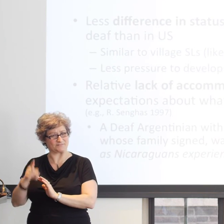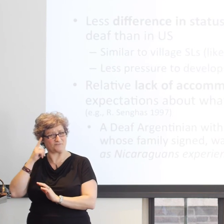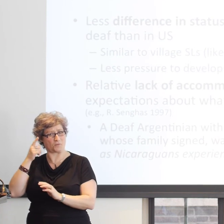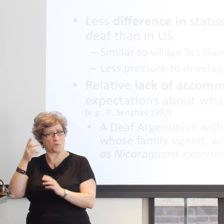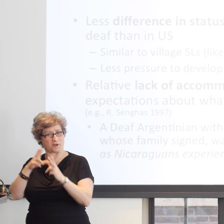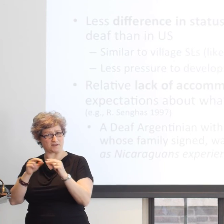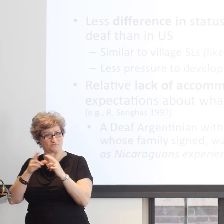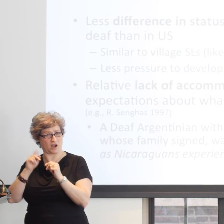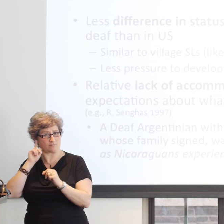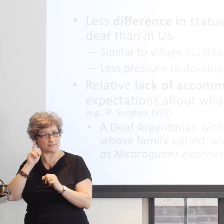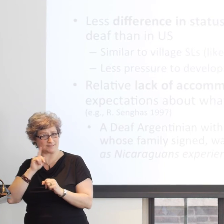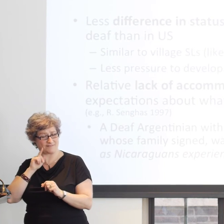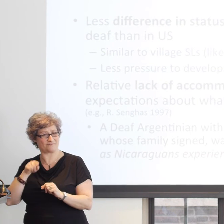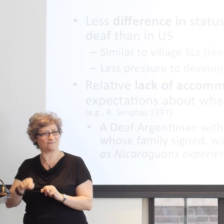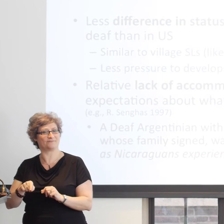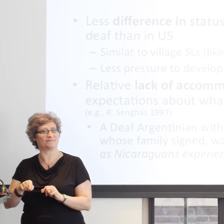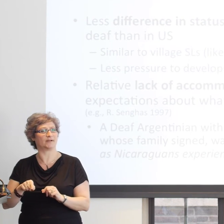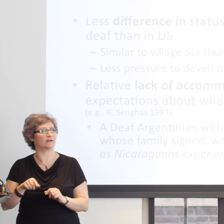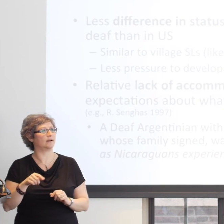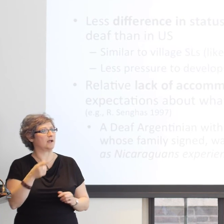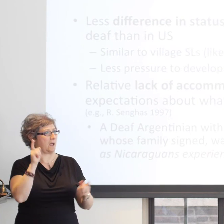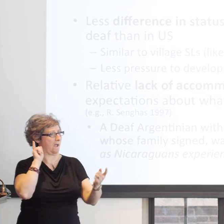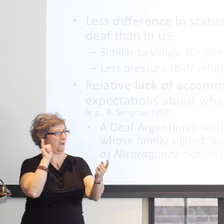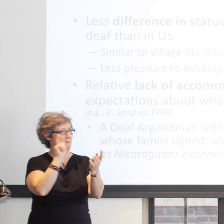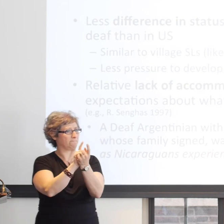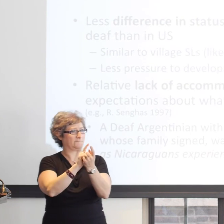itself and the consequent and central